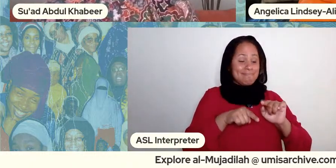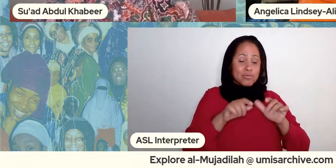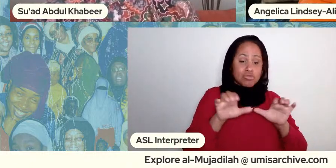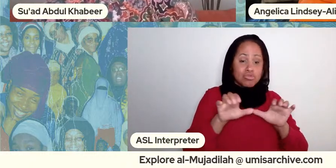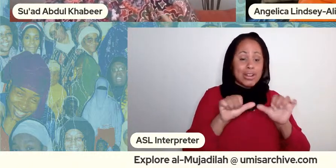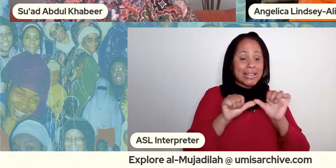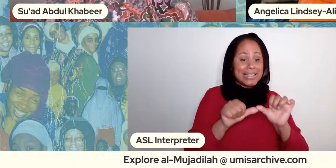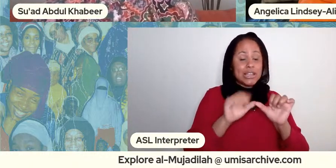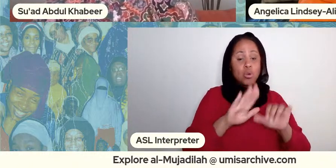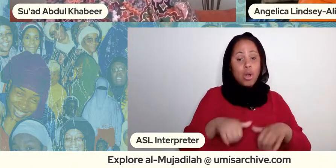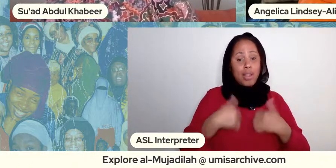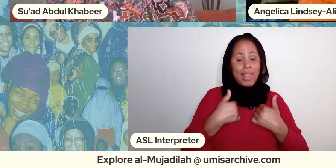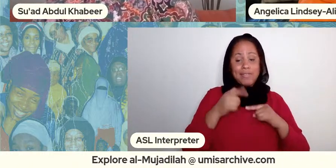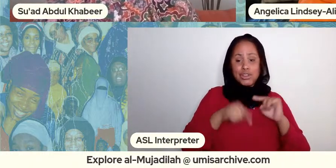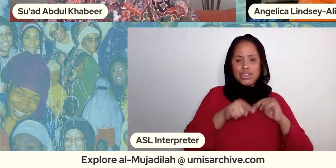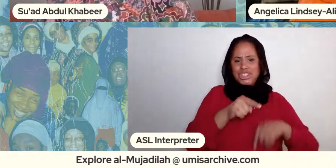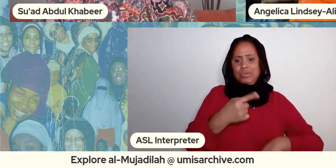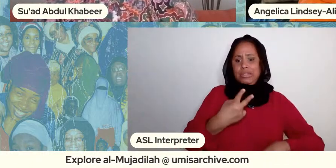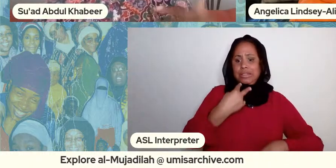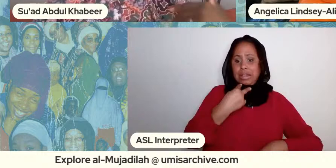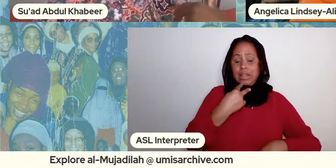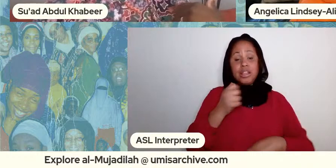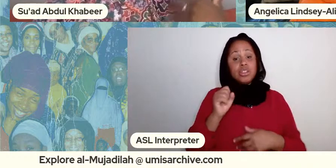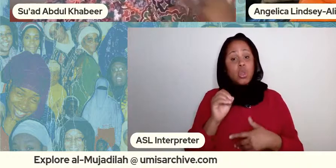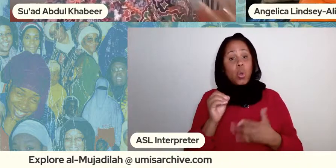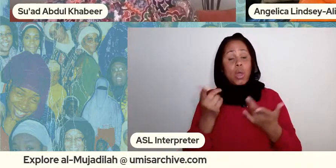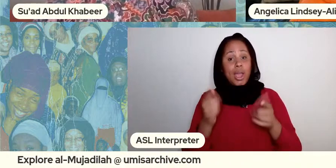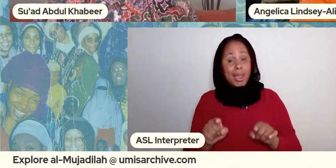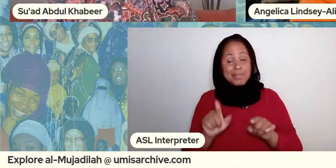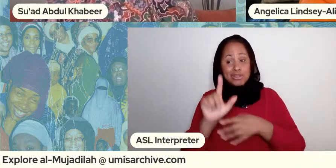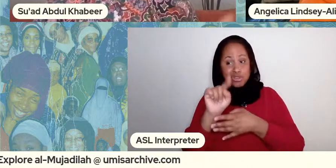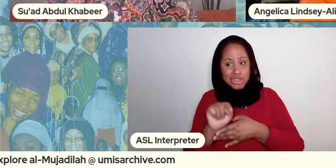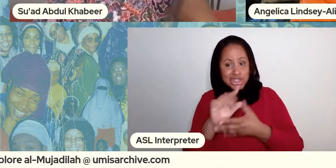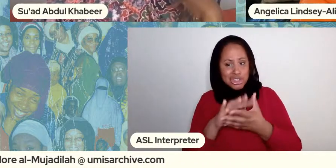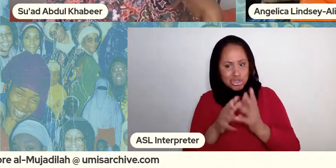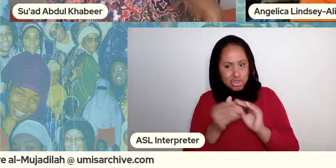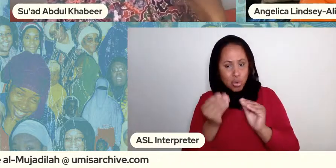narrated she goes to the prophet muhammad and she's like you know he did this to me we were